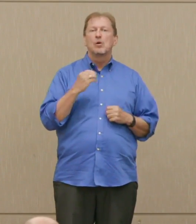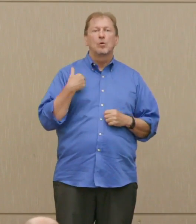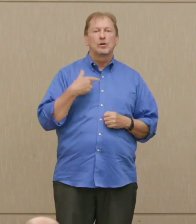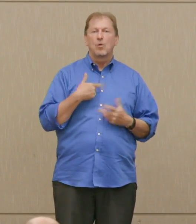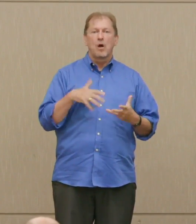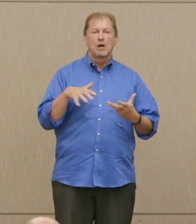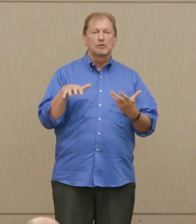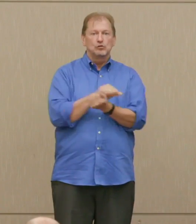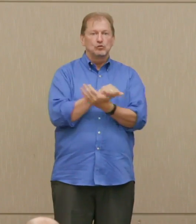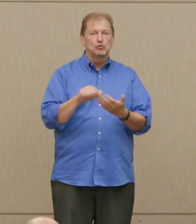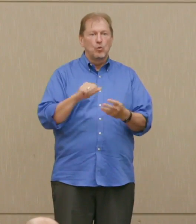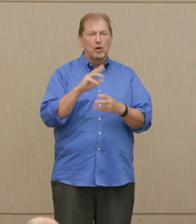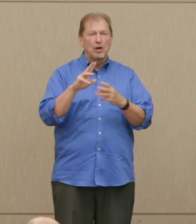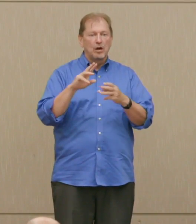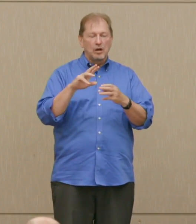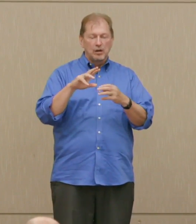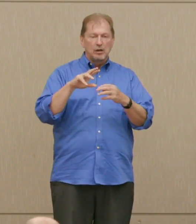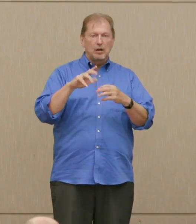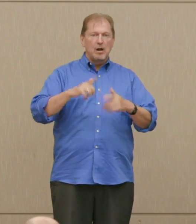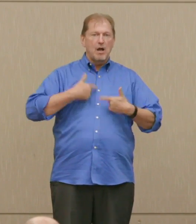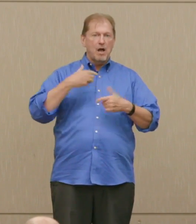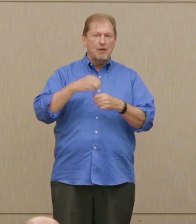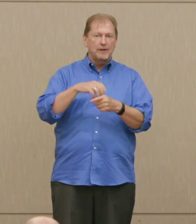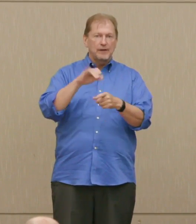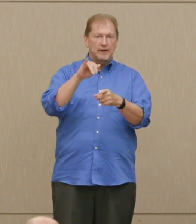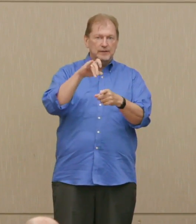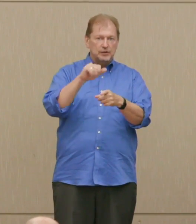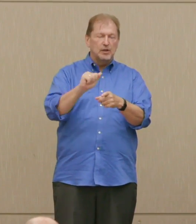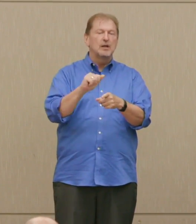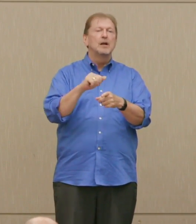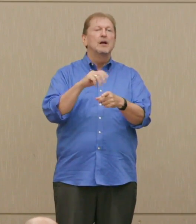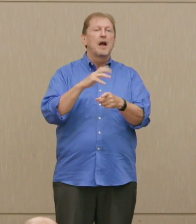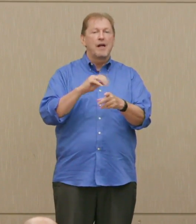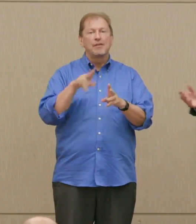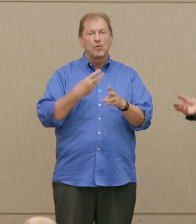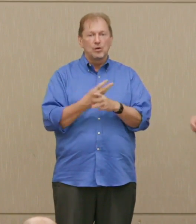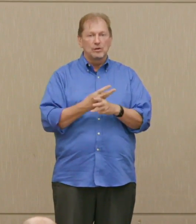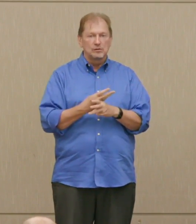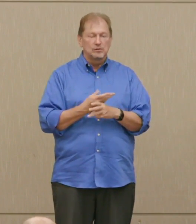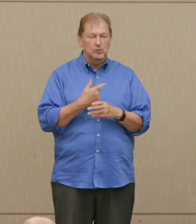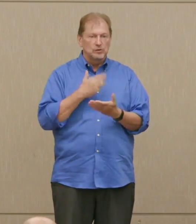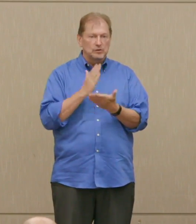would have been the globe, we kept Berlin. Dr. Ellsberg: People were very happy.